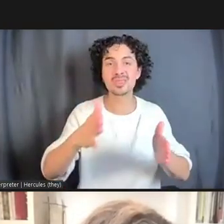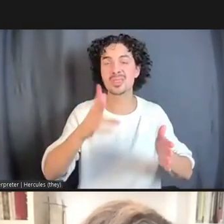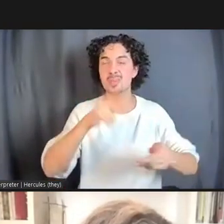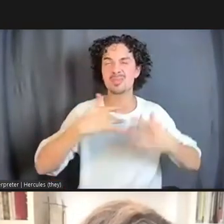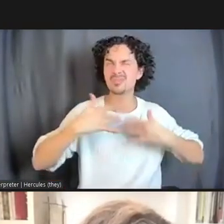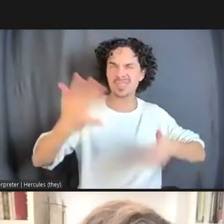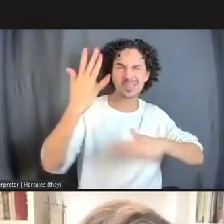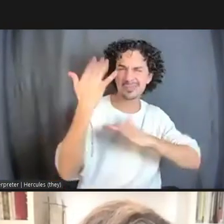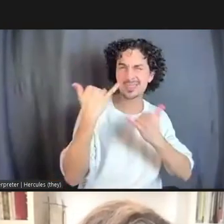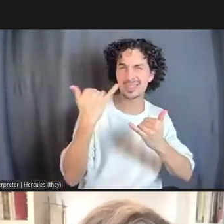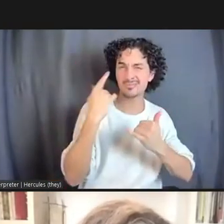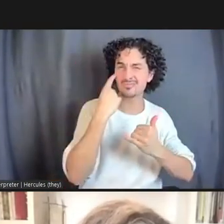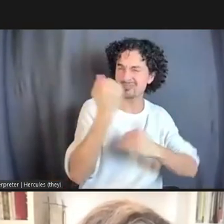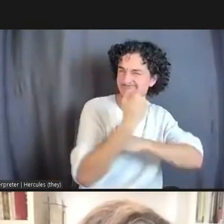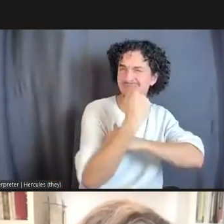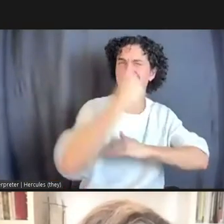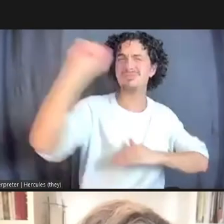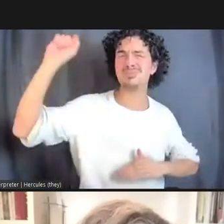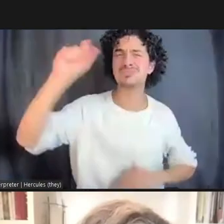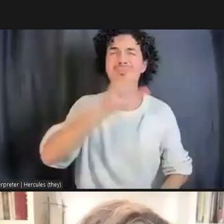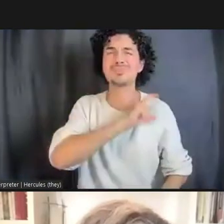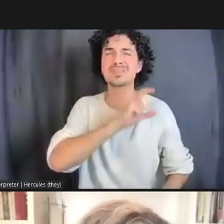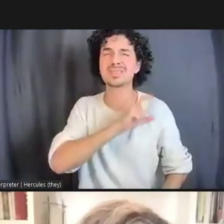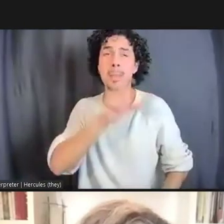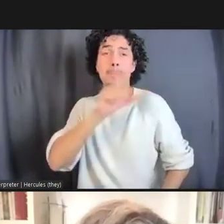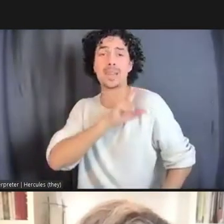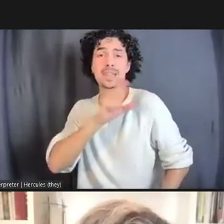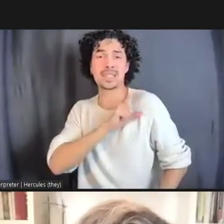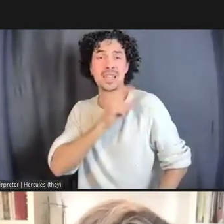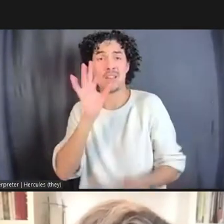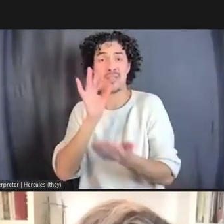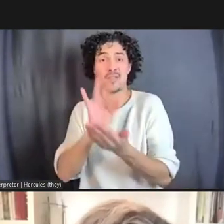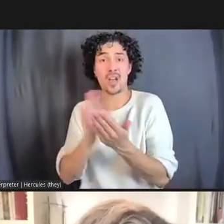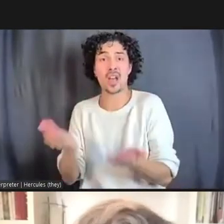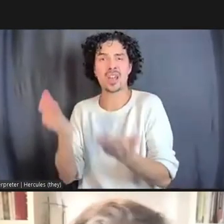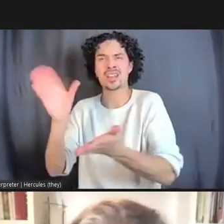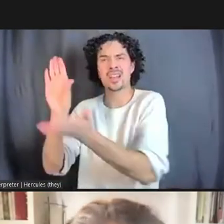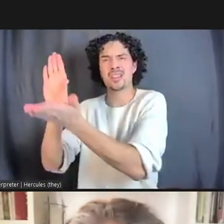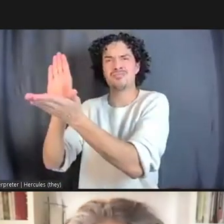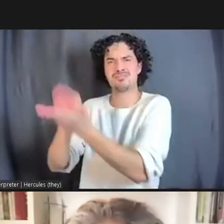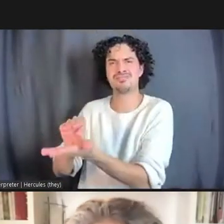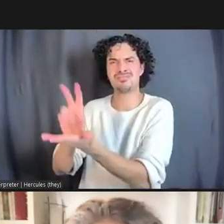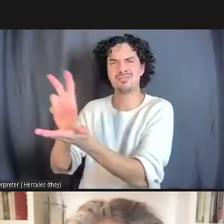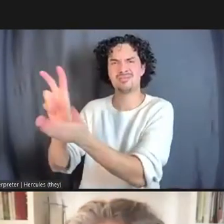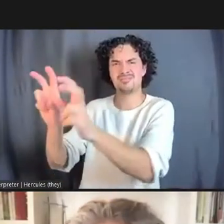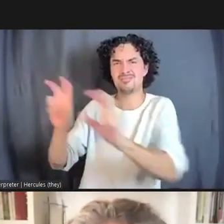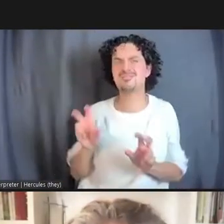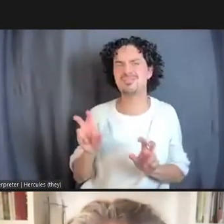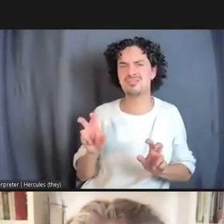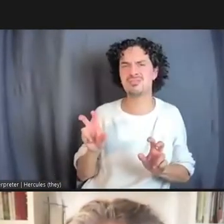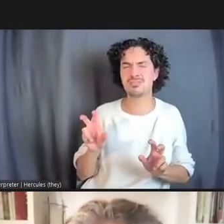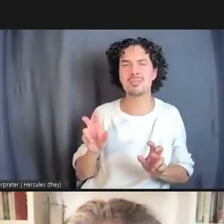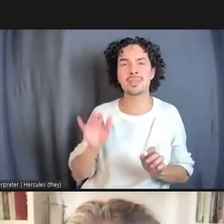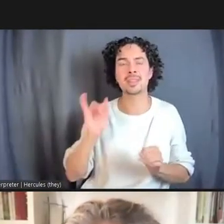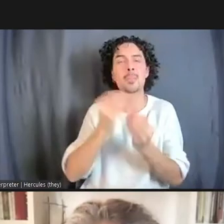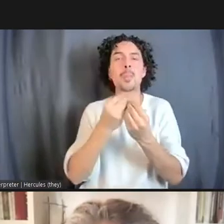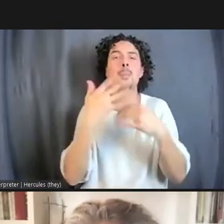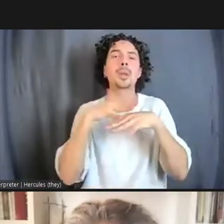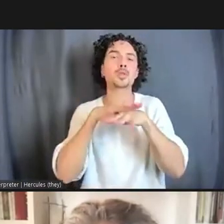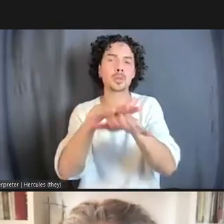people are talking about defunding the police on a much more mainstream level, perhaps.